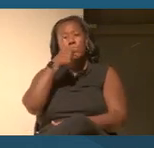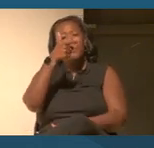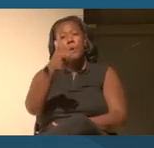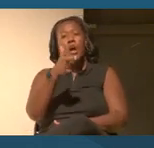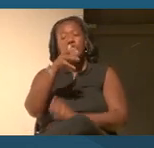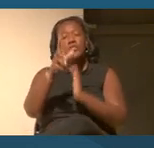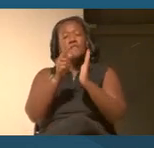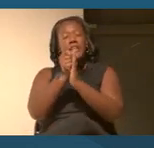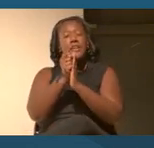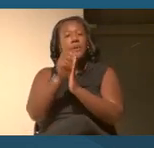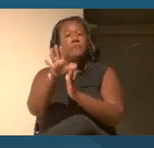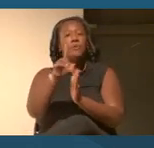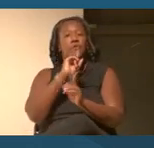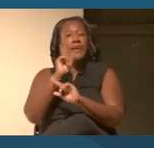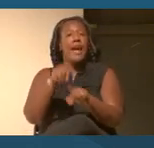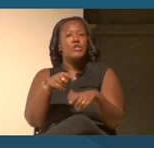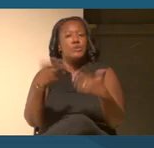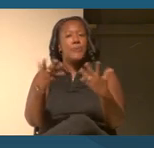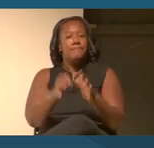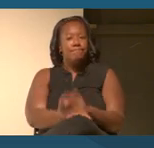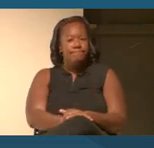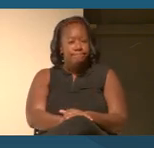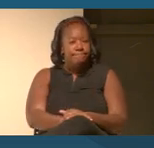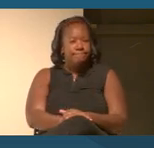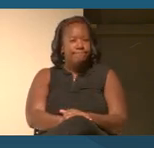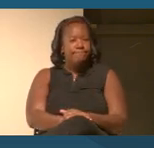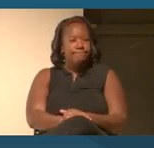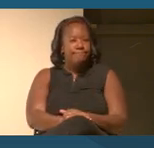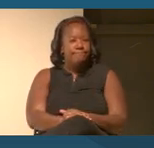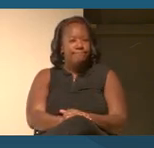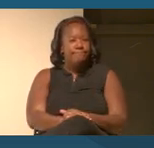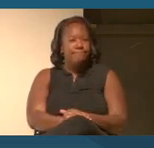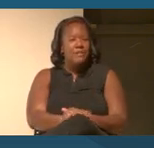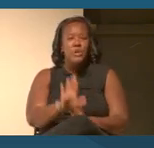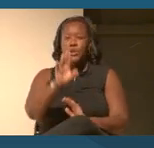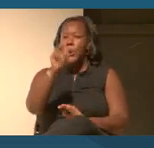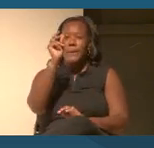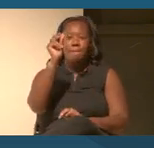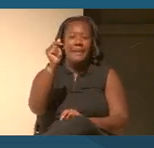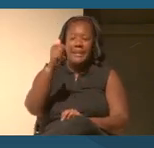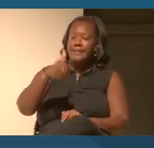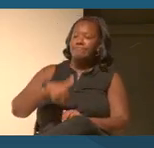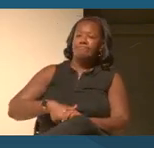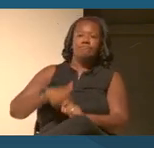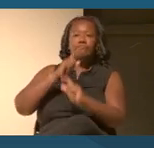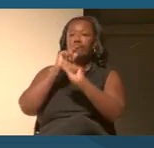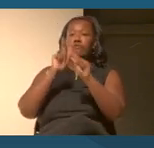what was your reaction? What was your gut reaction? So, it could be a word or a phrase.